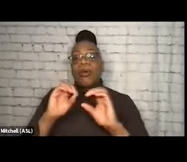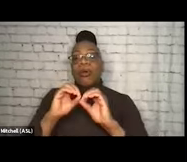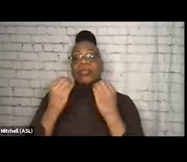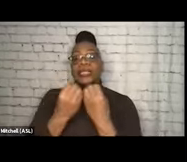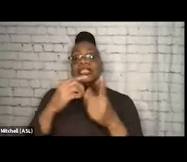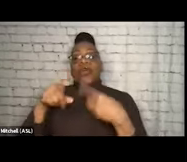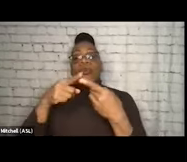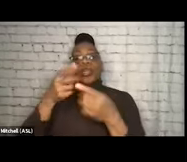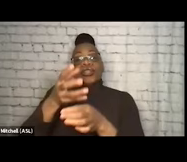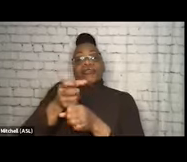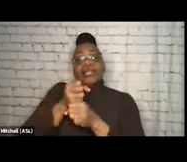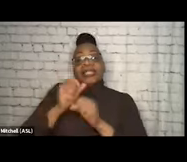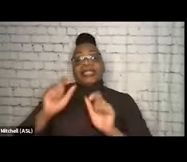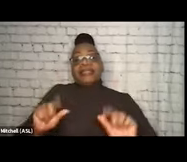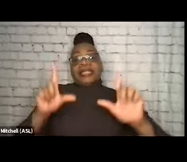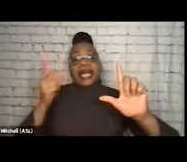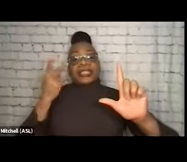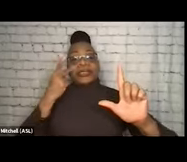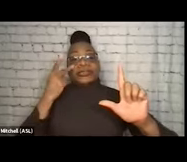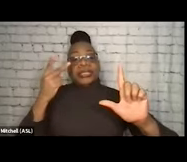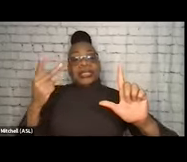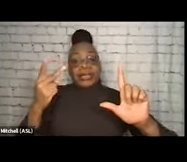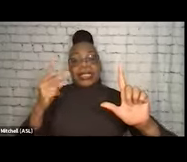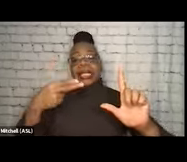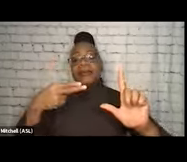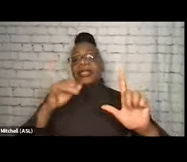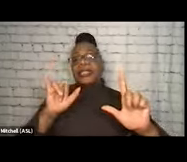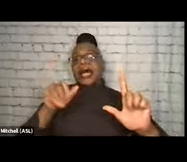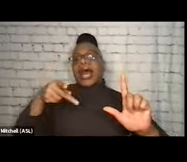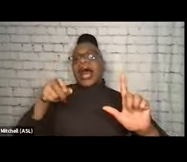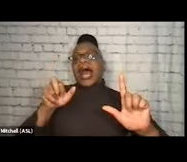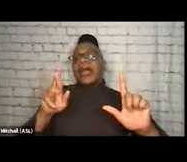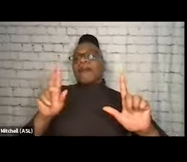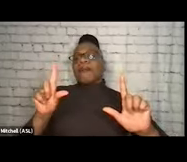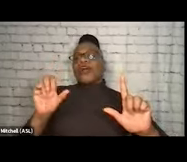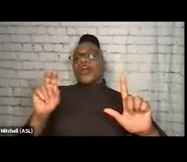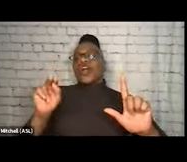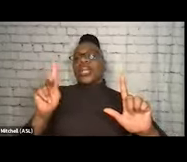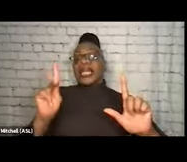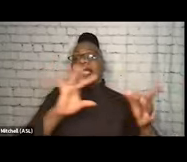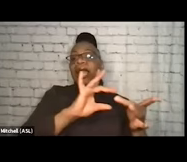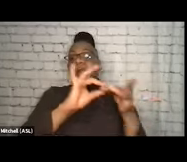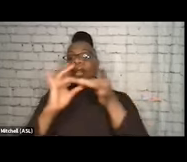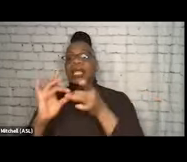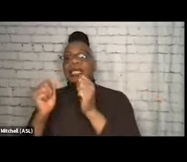actually you can see the title is in blue, it's hyperlinked, and it will link you to Peer Recovery Now, which is a resource directory